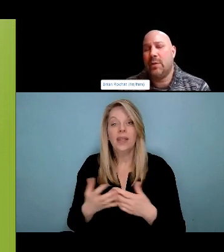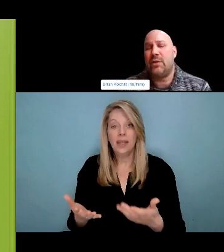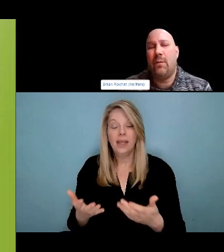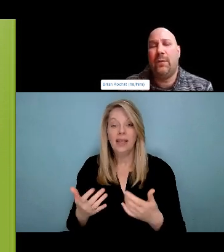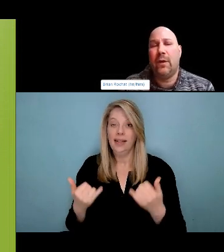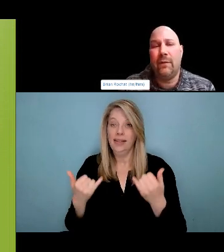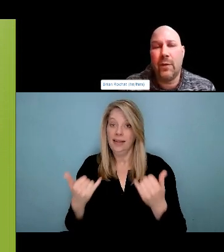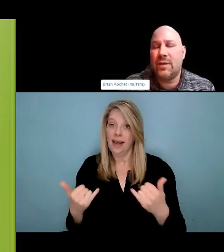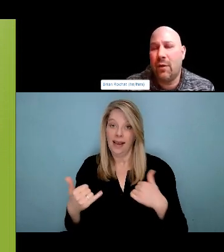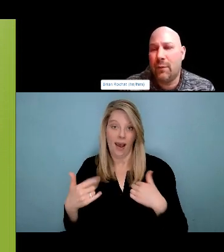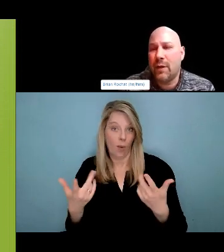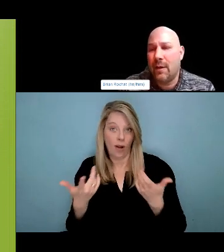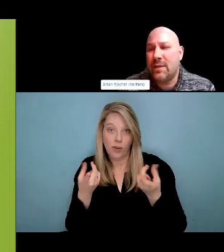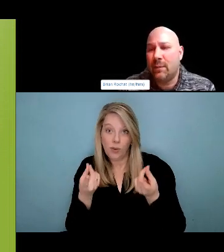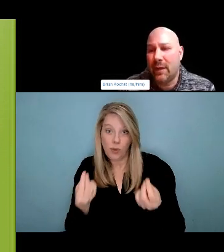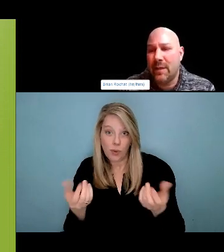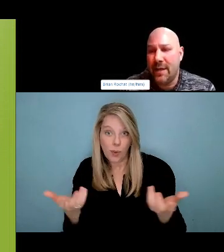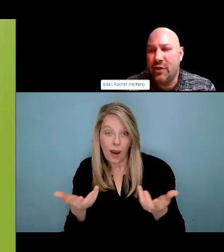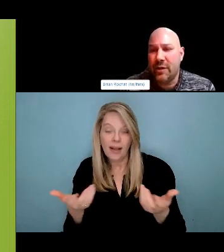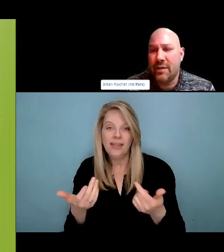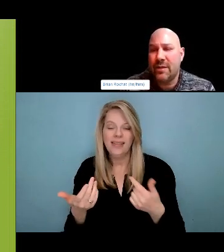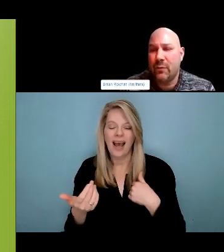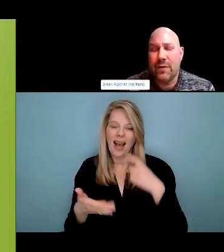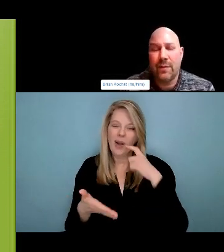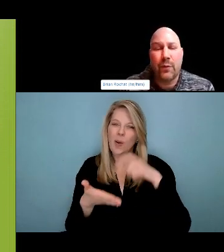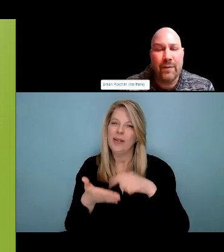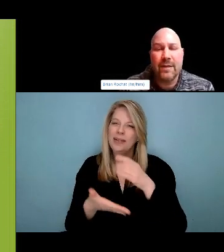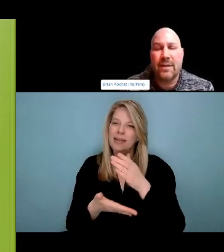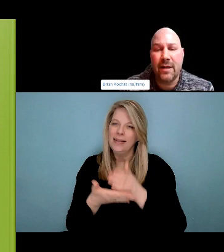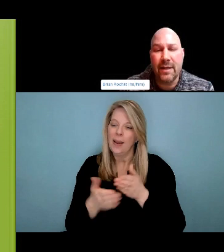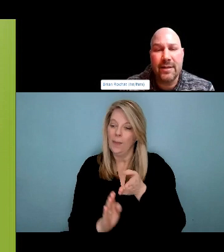Pay attention. Gay one of you whip up them. What do you see?